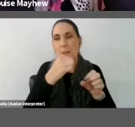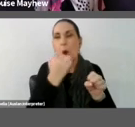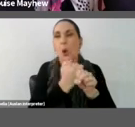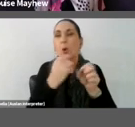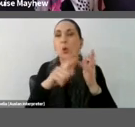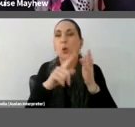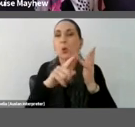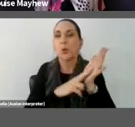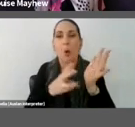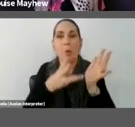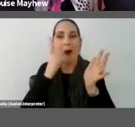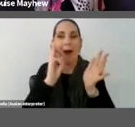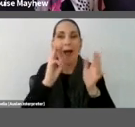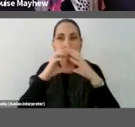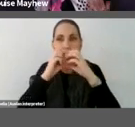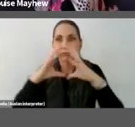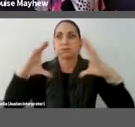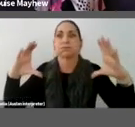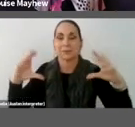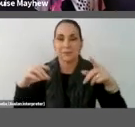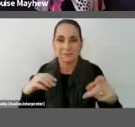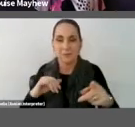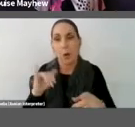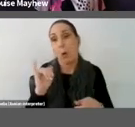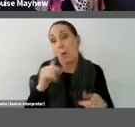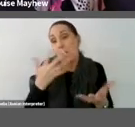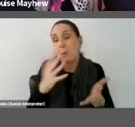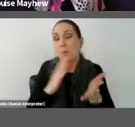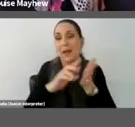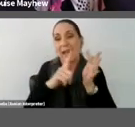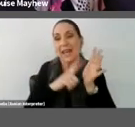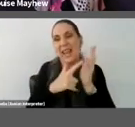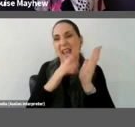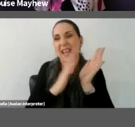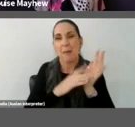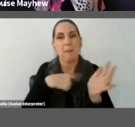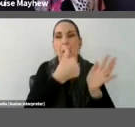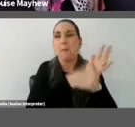bit more innocently about the kind of helium balloons we buy for parties or at